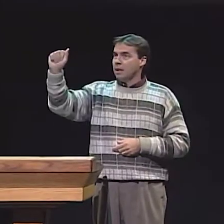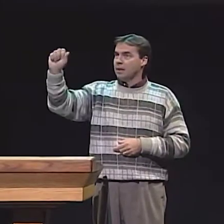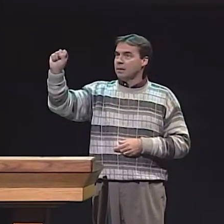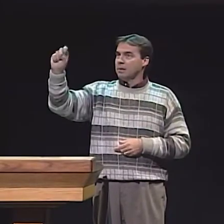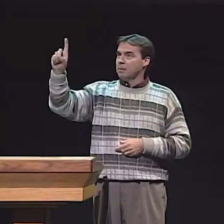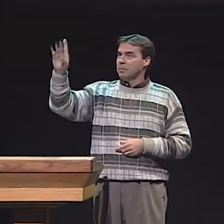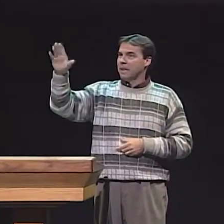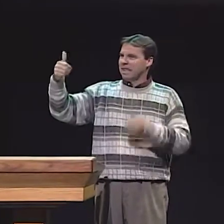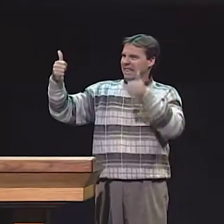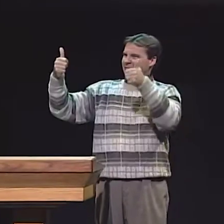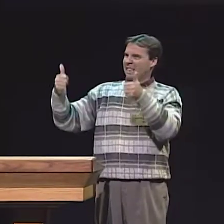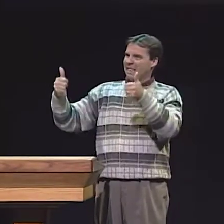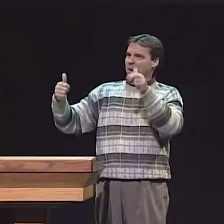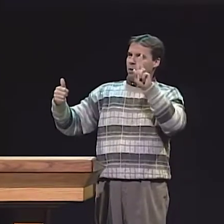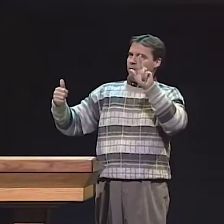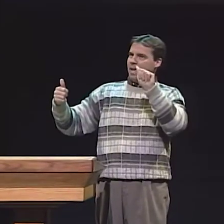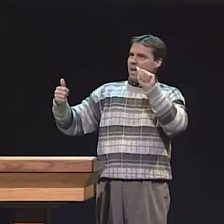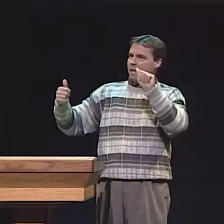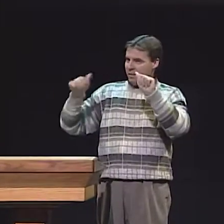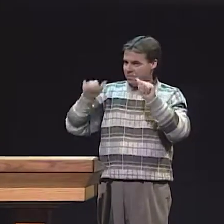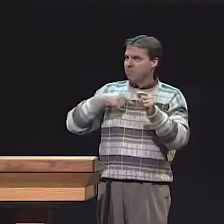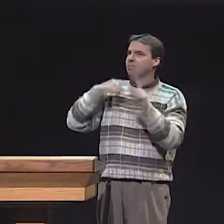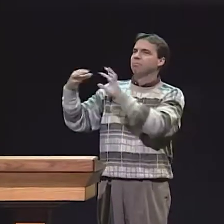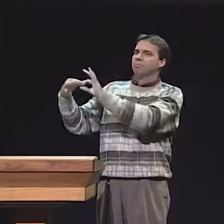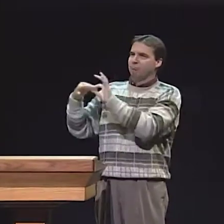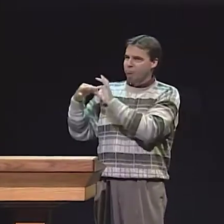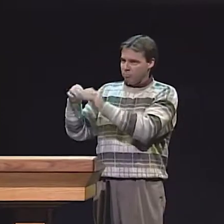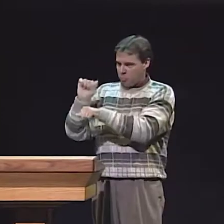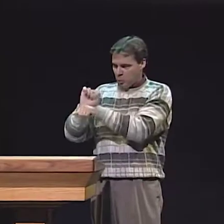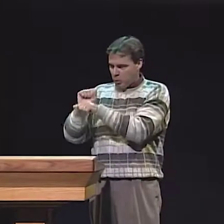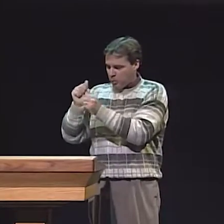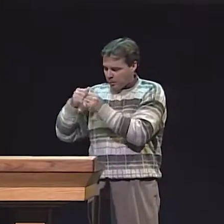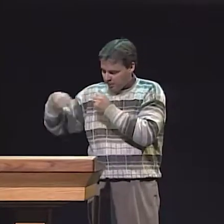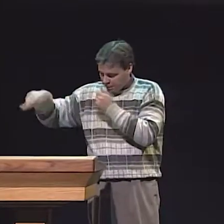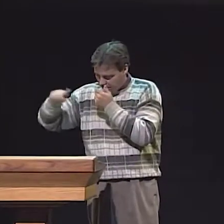AND IT SEEMED THAT THE ARIZONA SCHOOL FOR THE DEAF AND BLIND